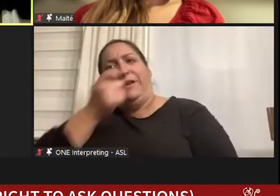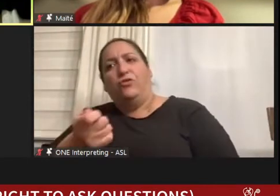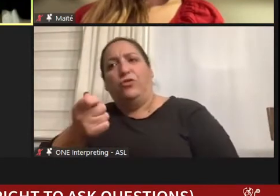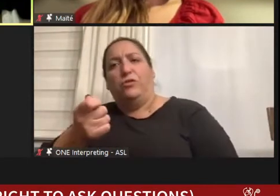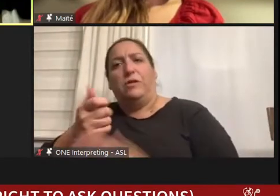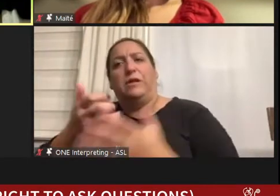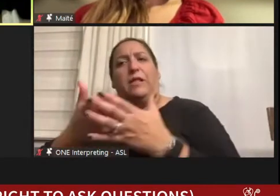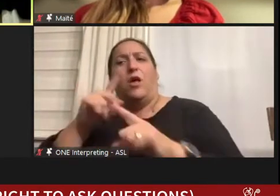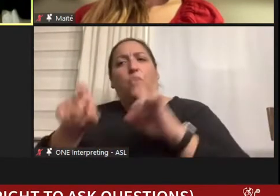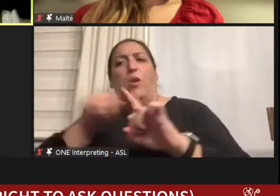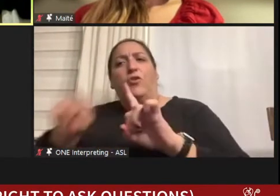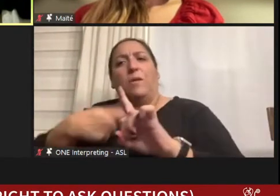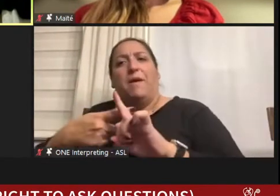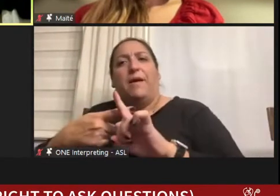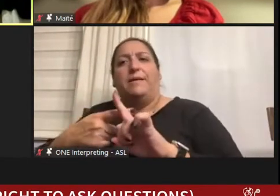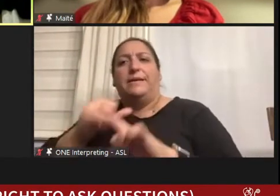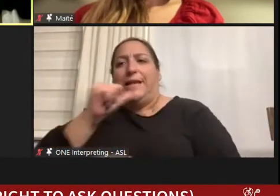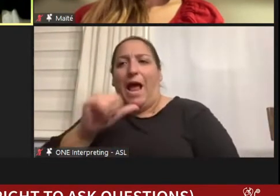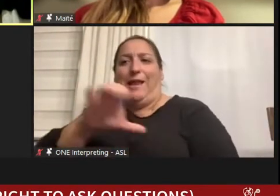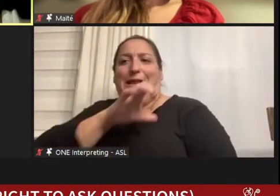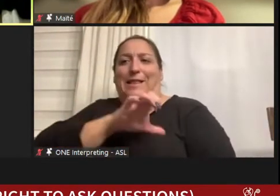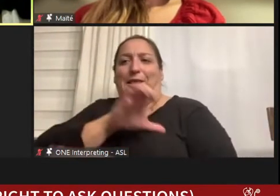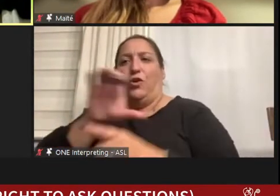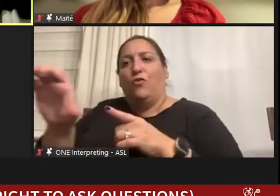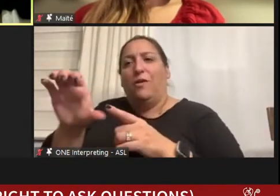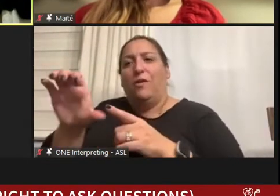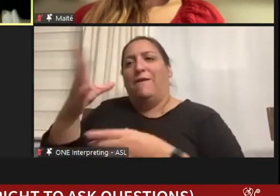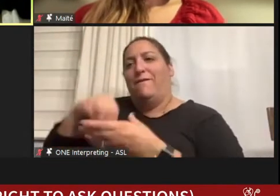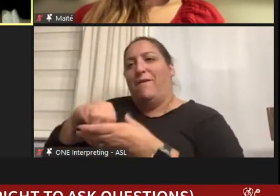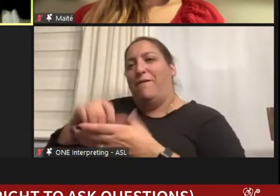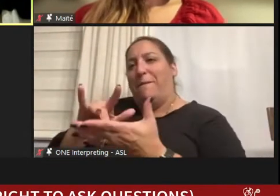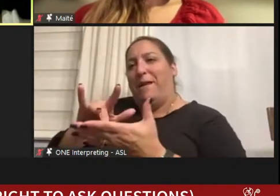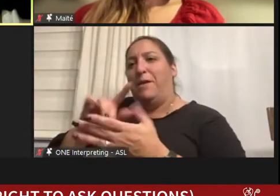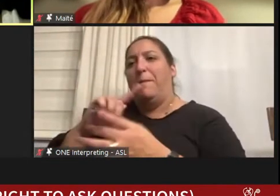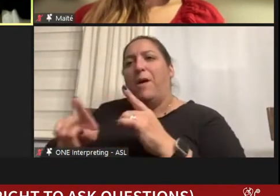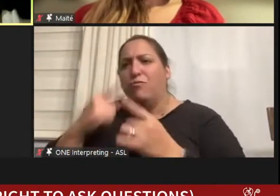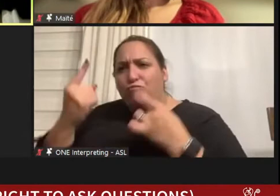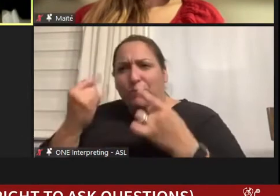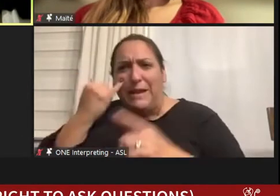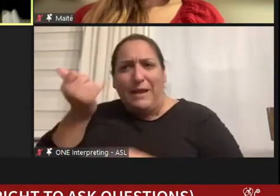about nonclinical careers in medicine. And I'm wondering if you have any advice for people